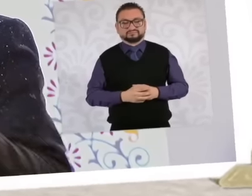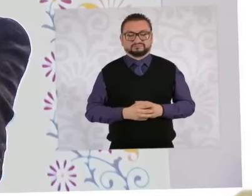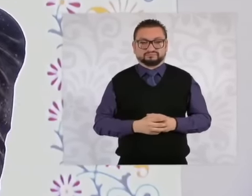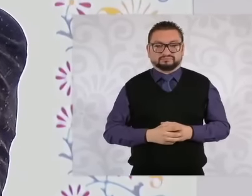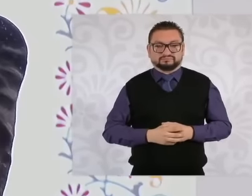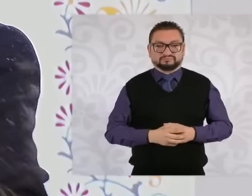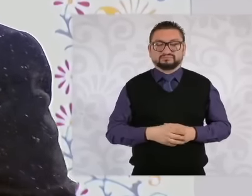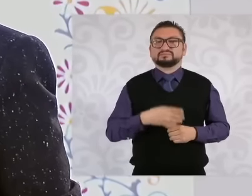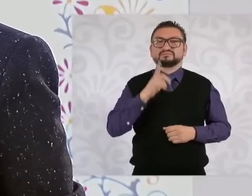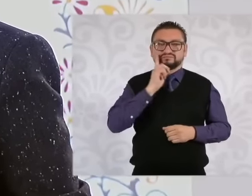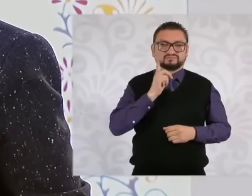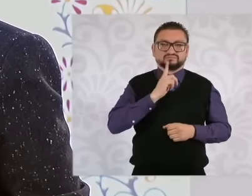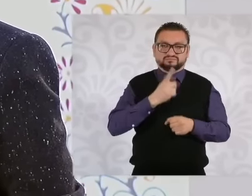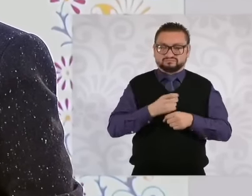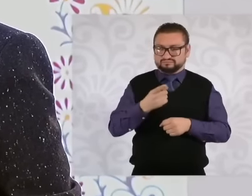here, women, we said first and then